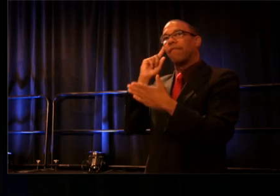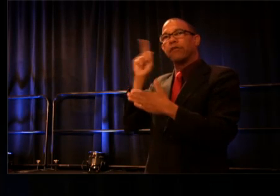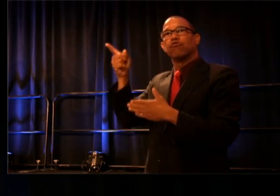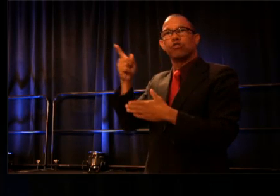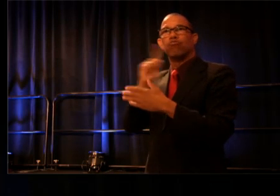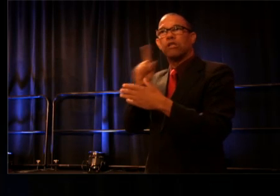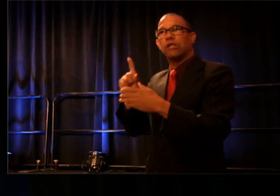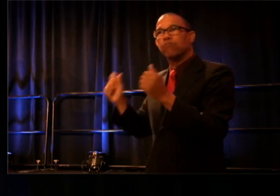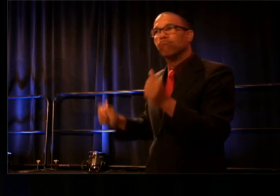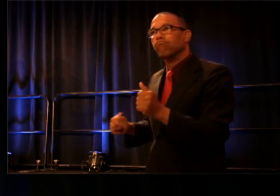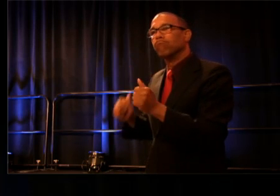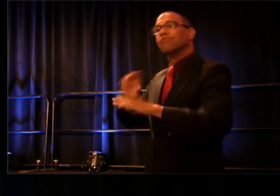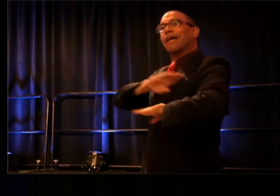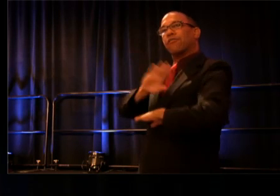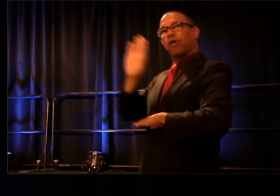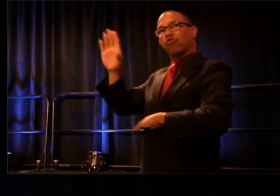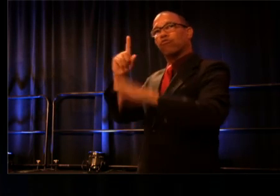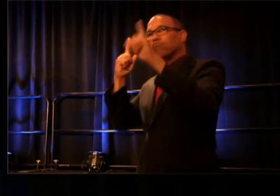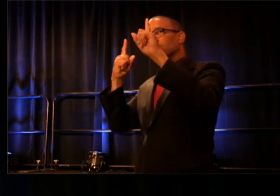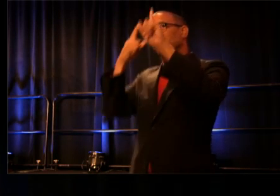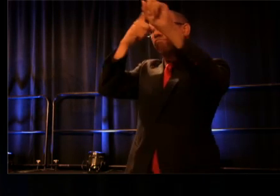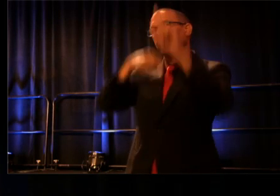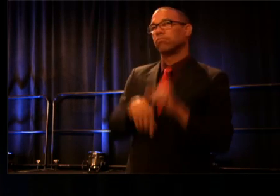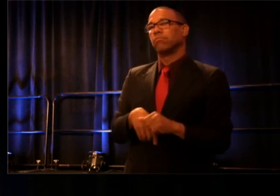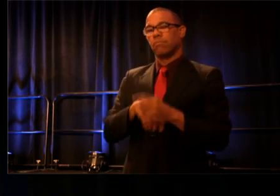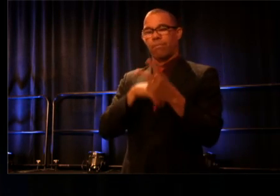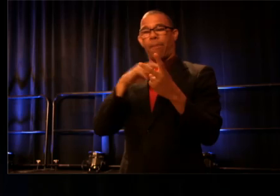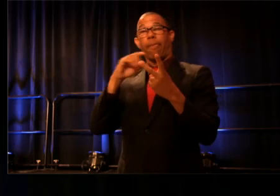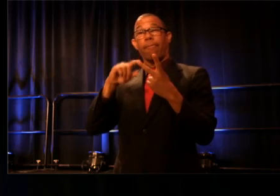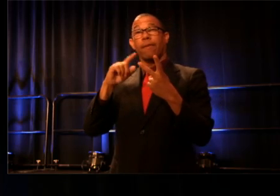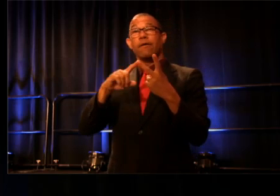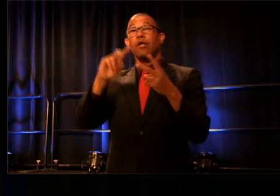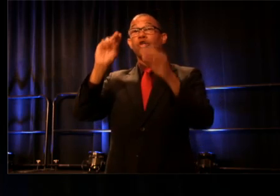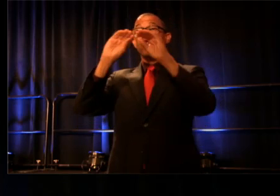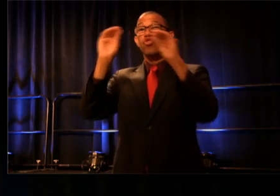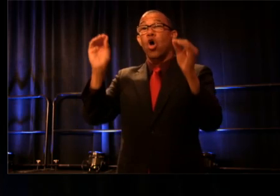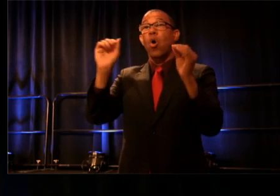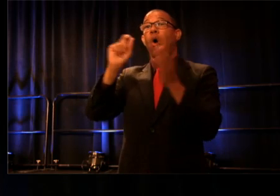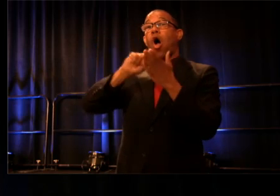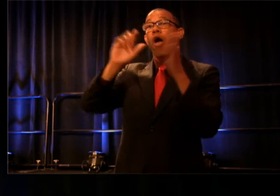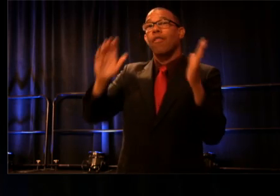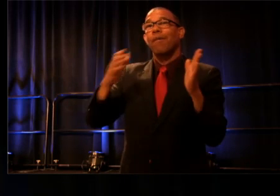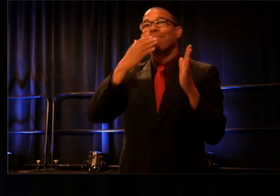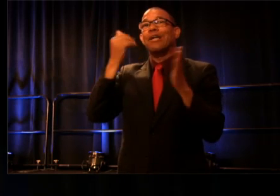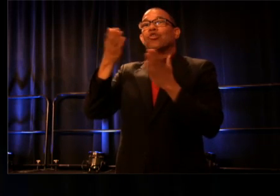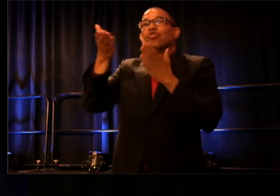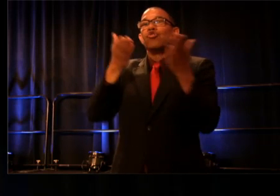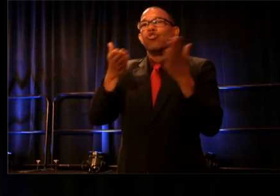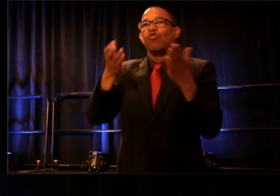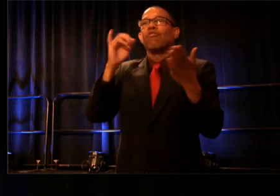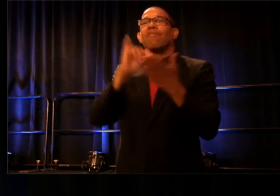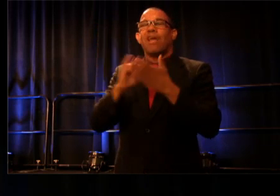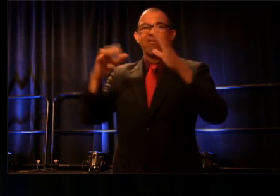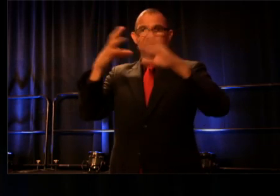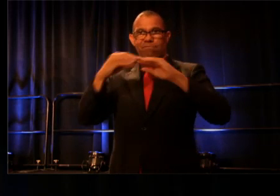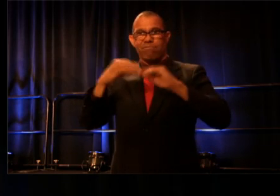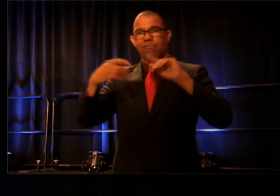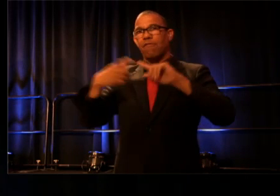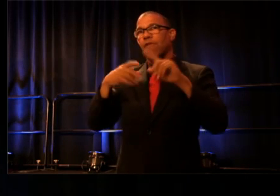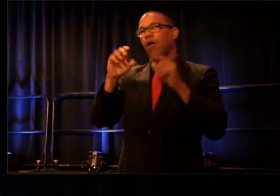Well this quote could be pulled directly from No Author Better Served: The Correspondence of Samuel Beckett and Alan Schneider.